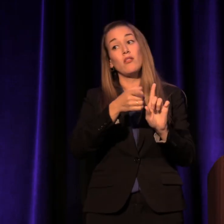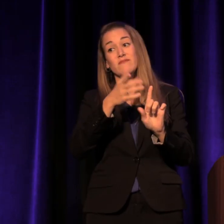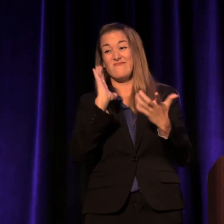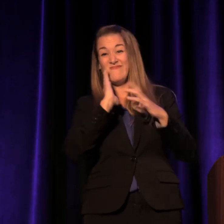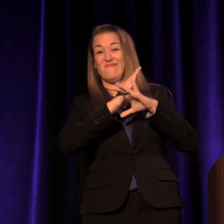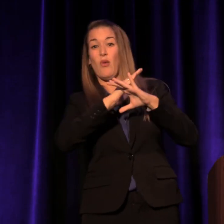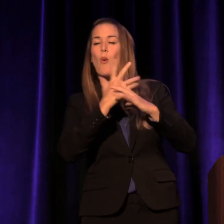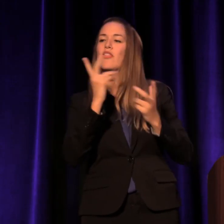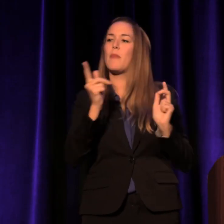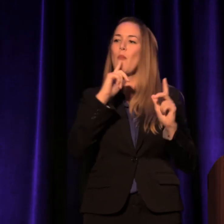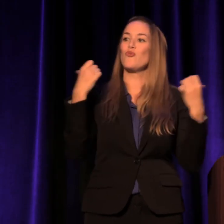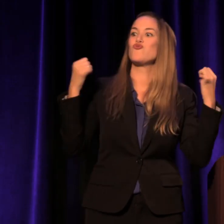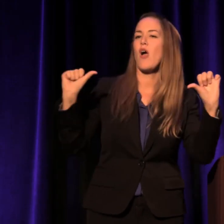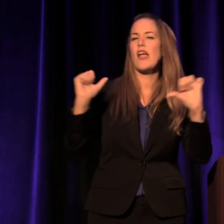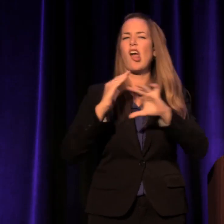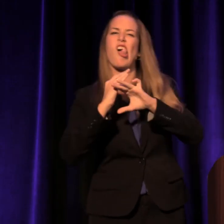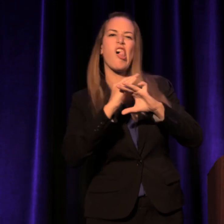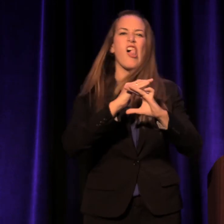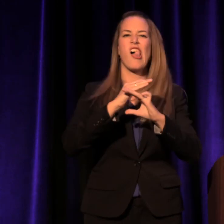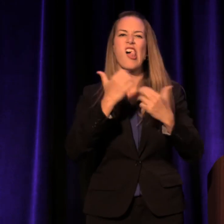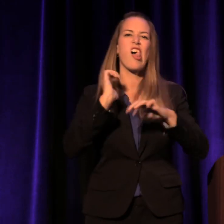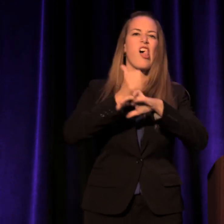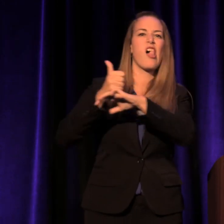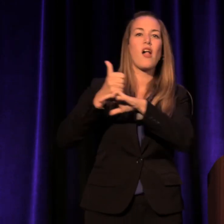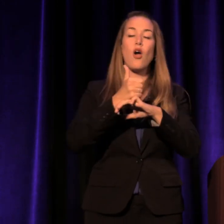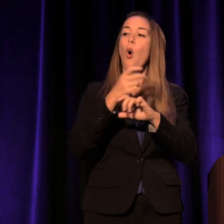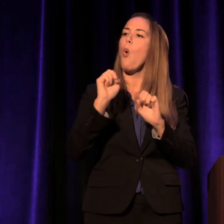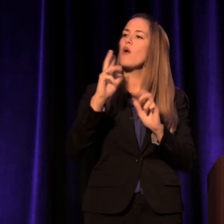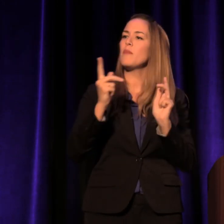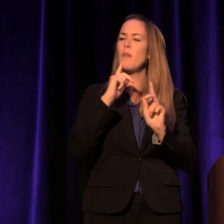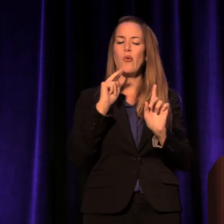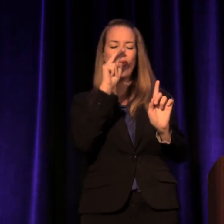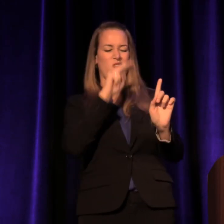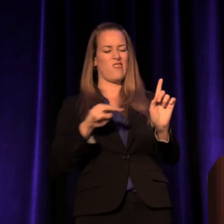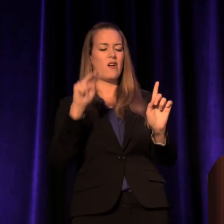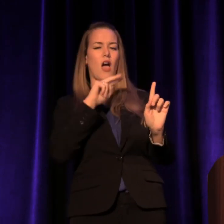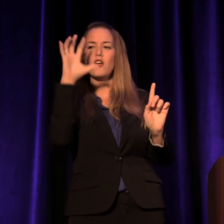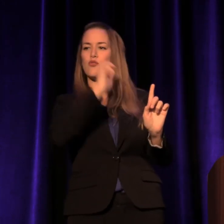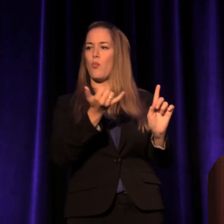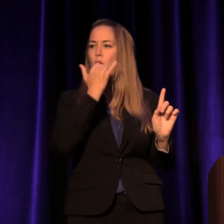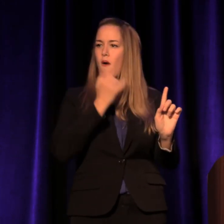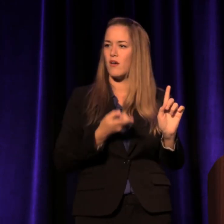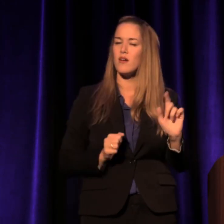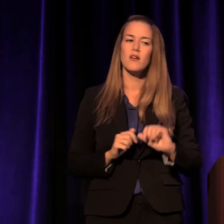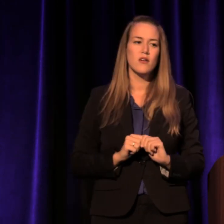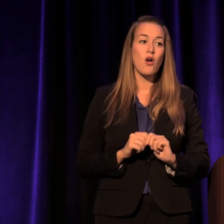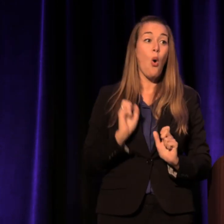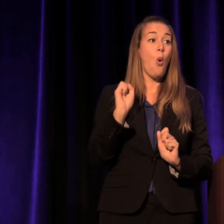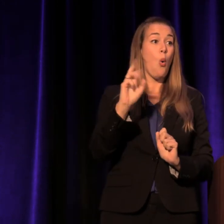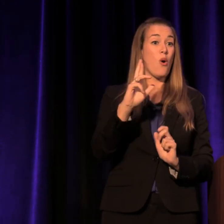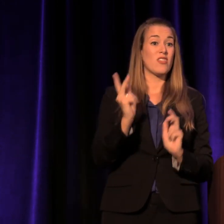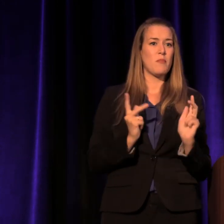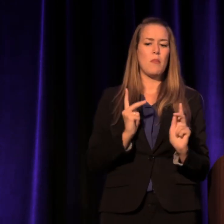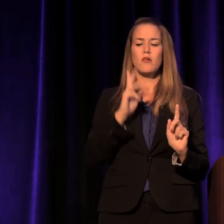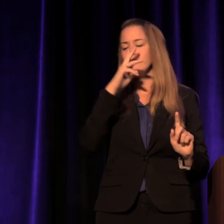or the people who looked at her and misread her, or the people who couldn't see her at all.